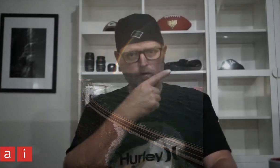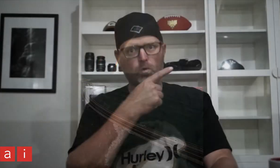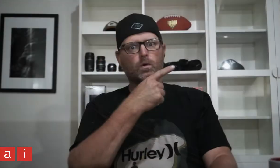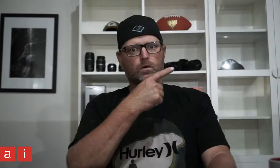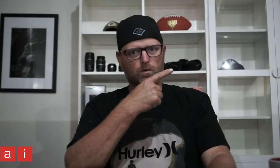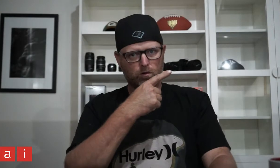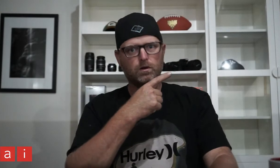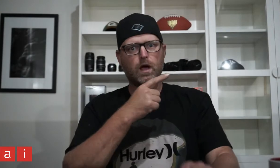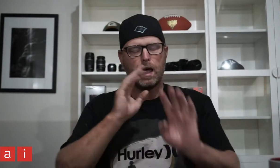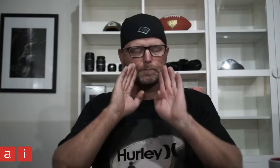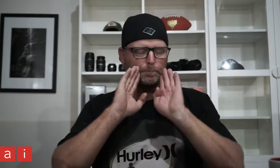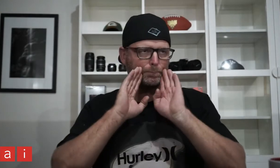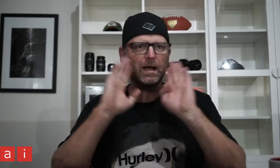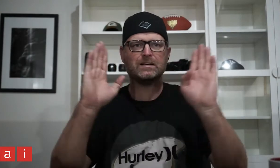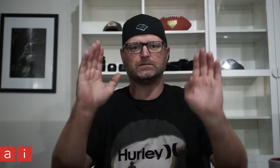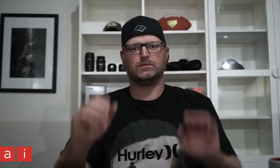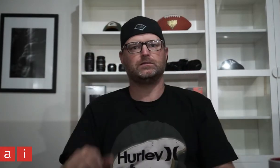It's amazing,